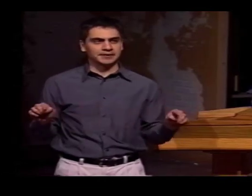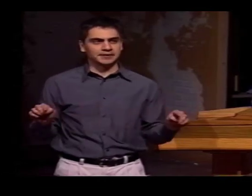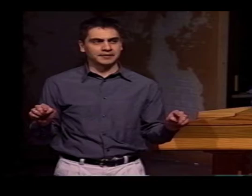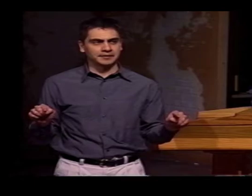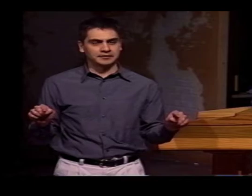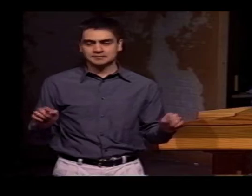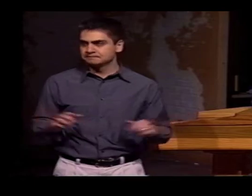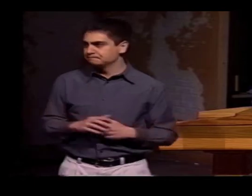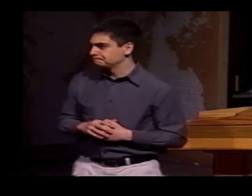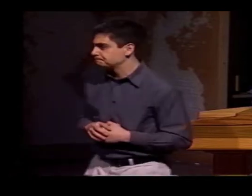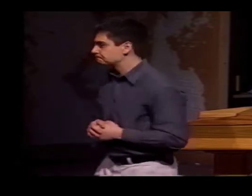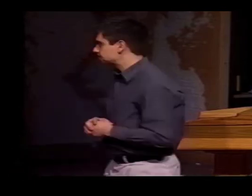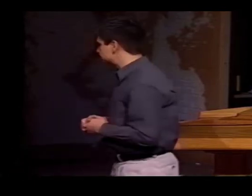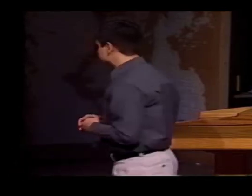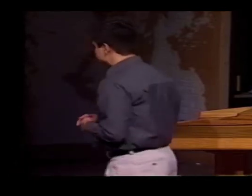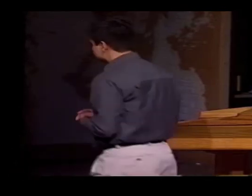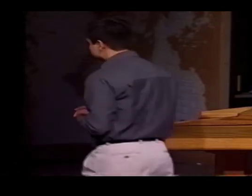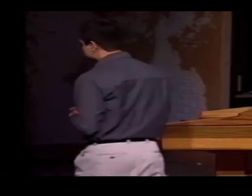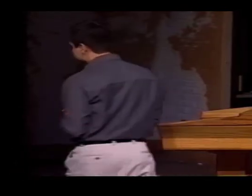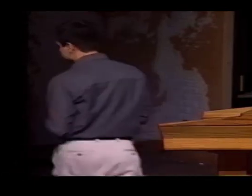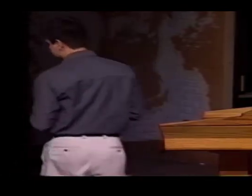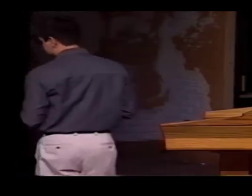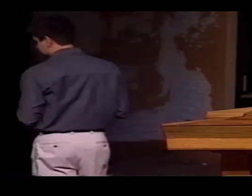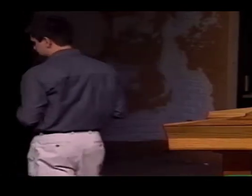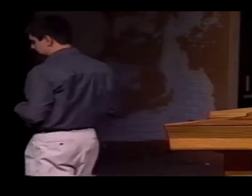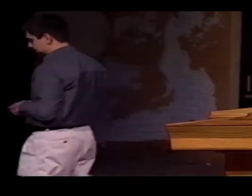AND WITH HIM IN MEXICO, IT TURNED INTO LSM.